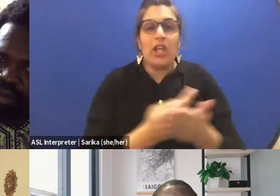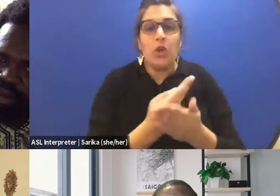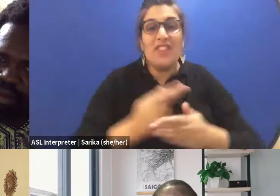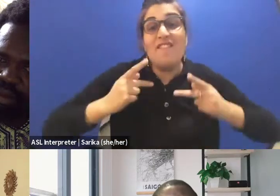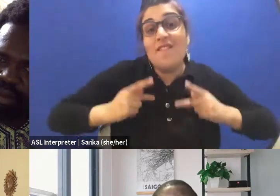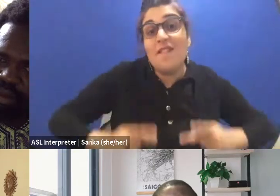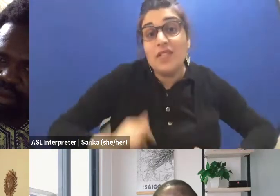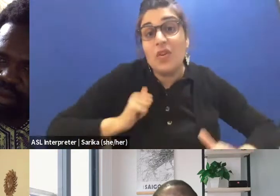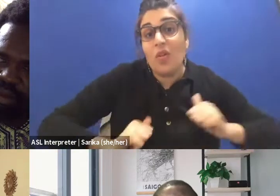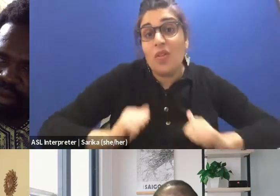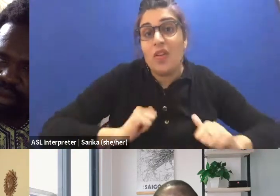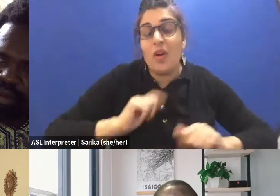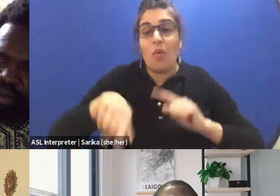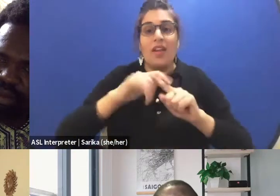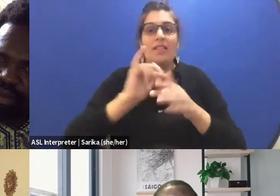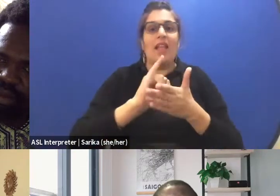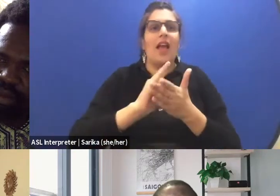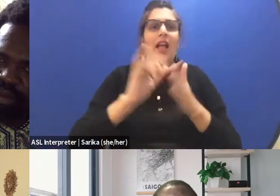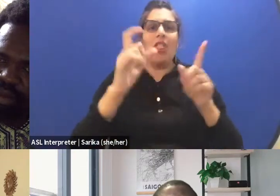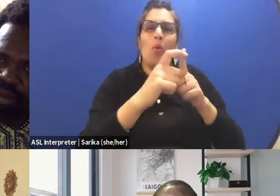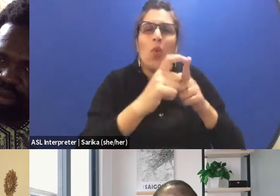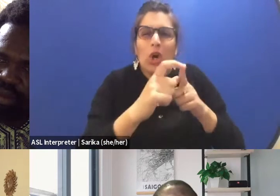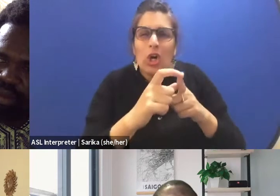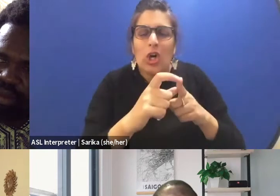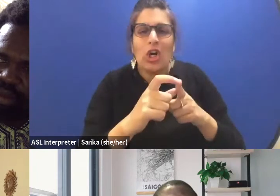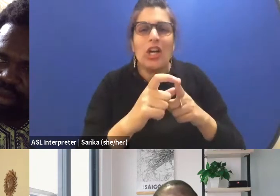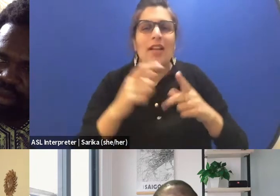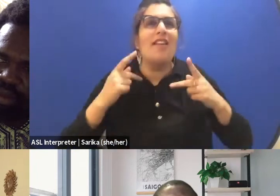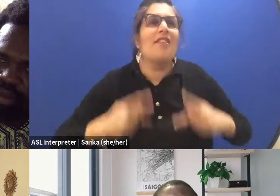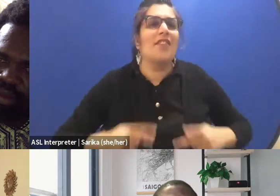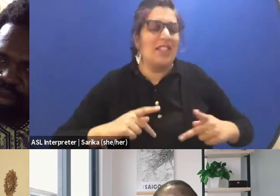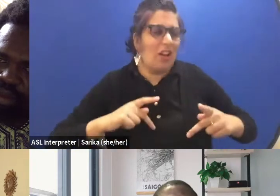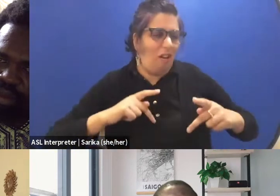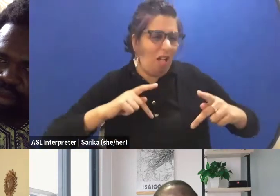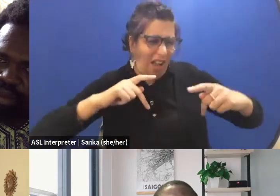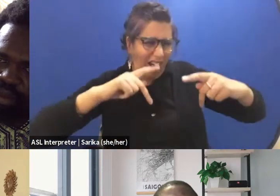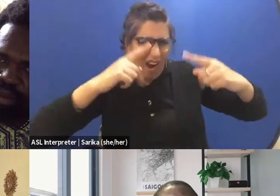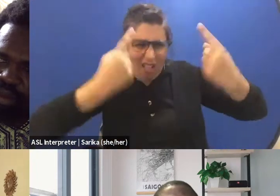When it's like the words and the physicality are fighting each order on a space of theater.